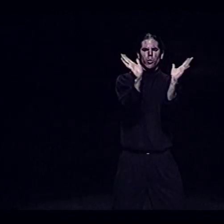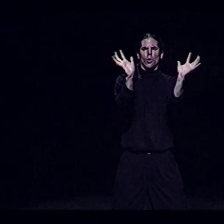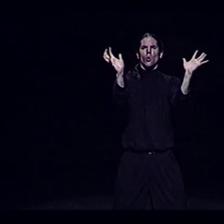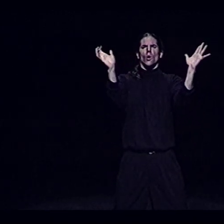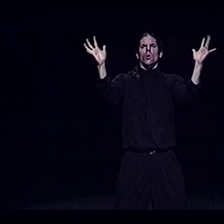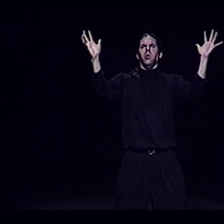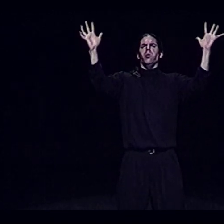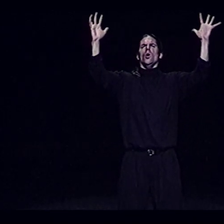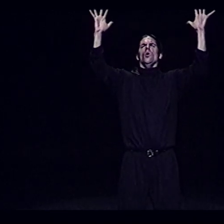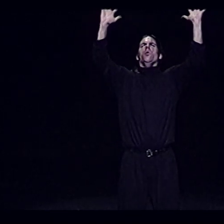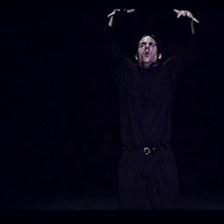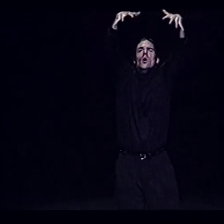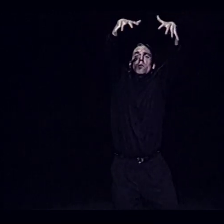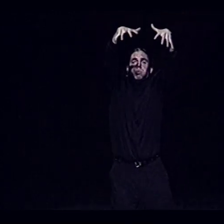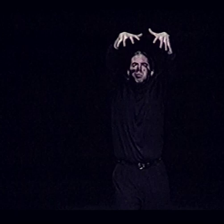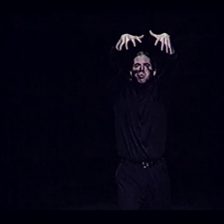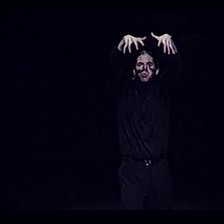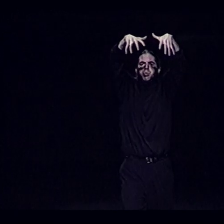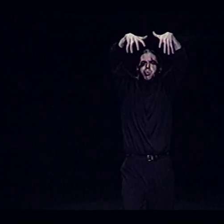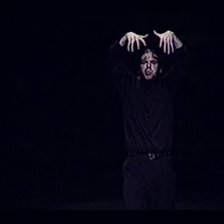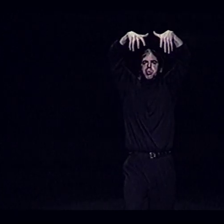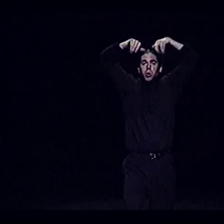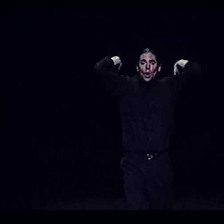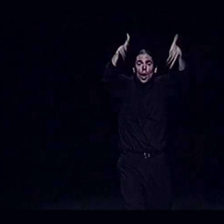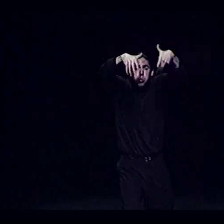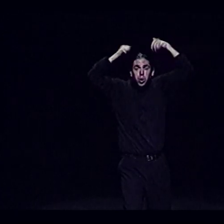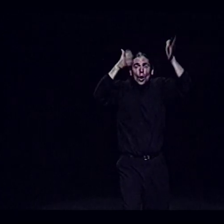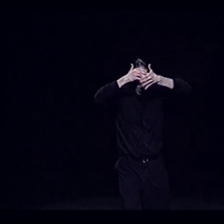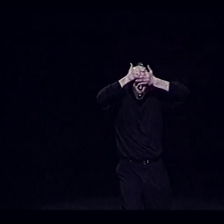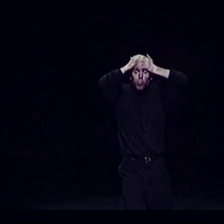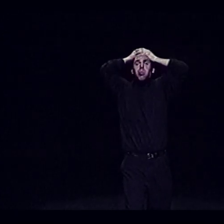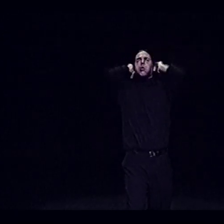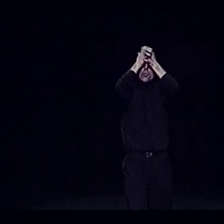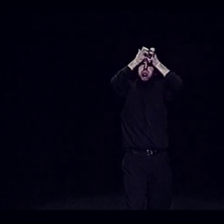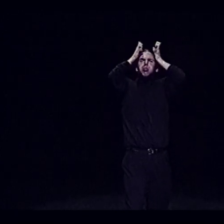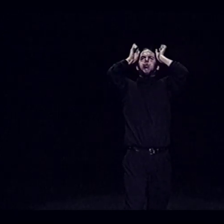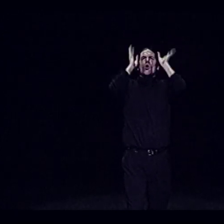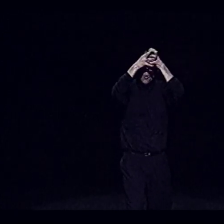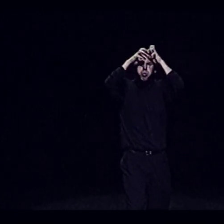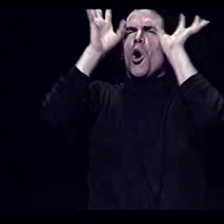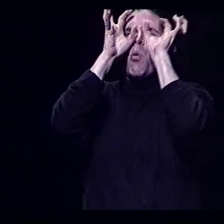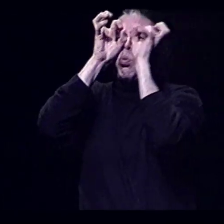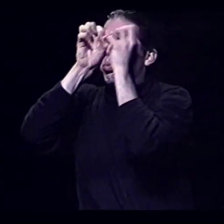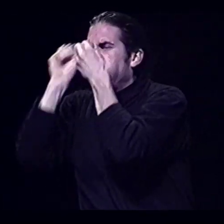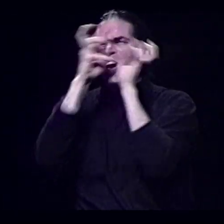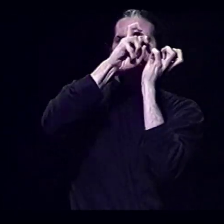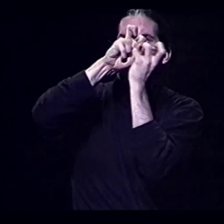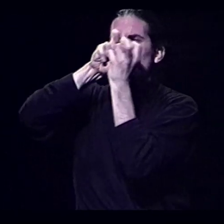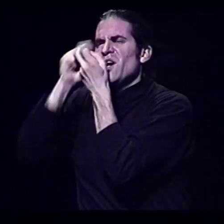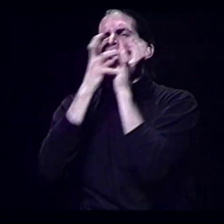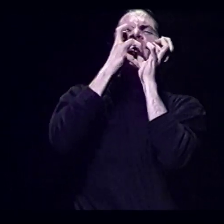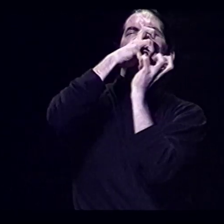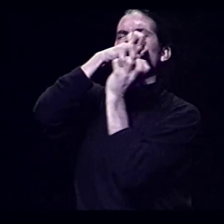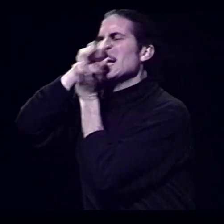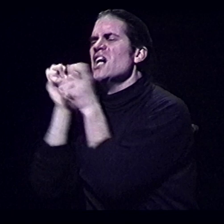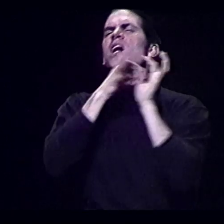The nuclear winds Disintegrating hair Eyes Clattering teeth